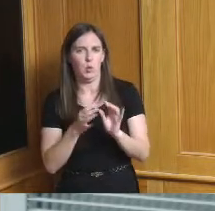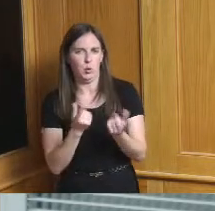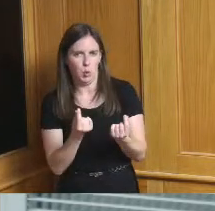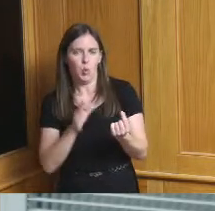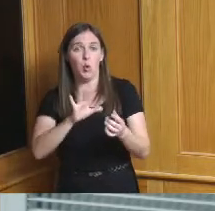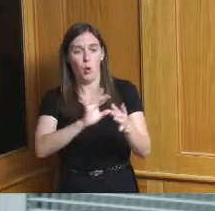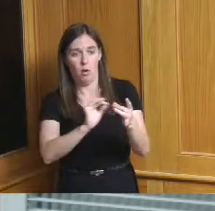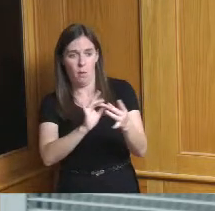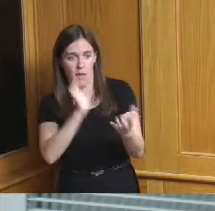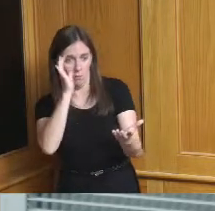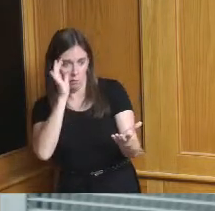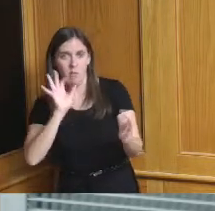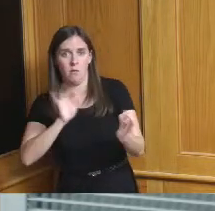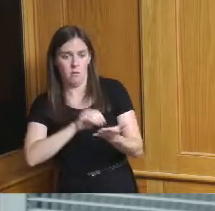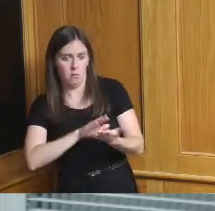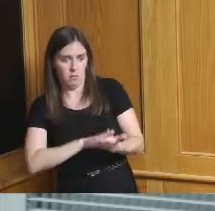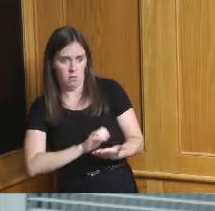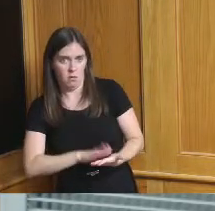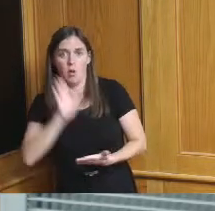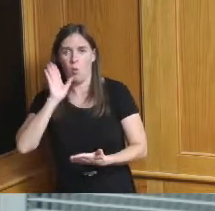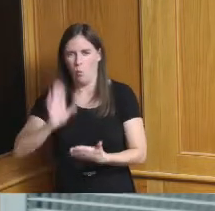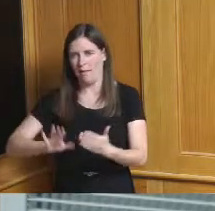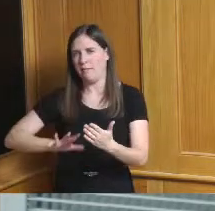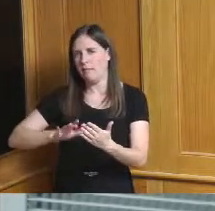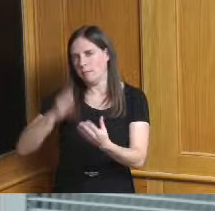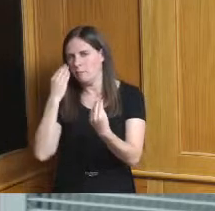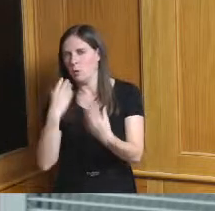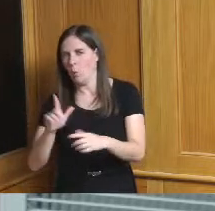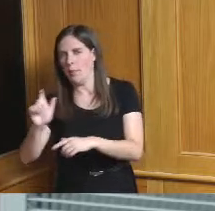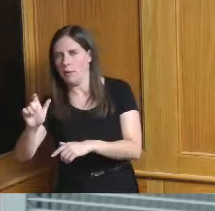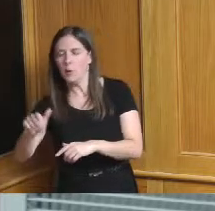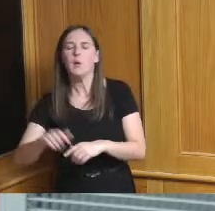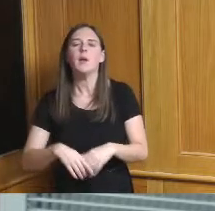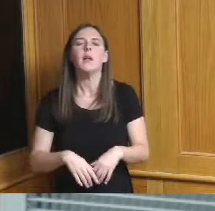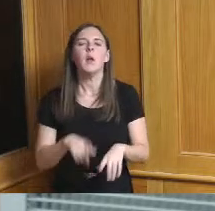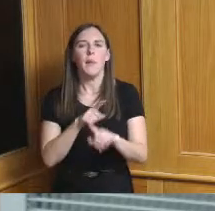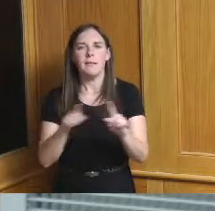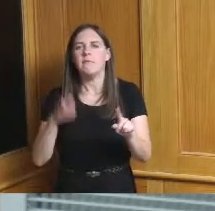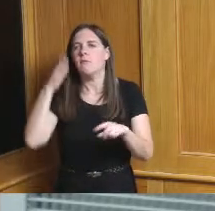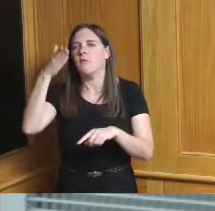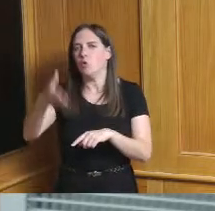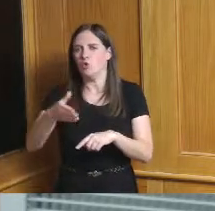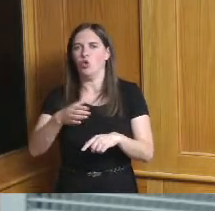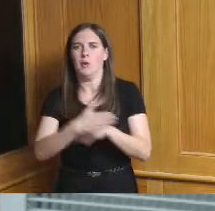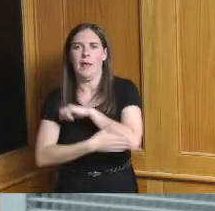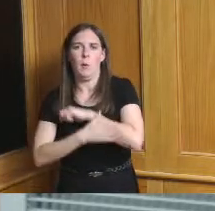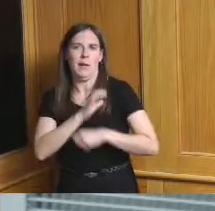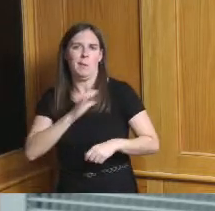those things first but then we will return at a future County Commissioner's general meeting and